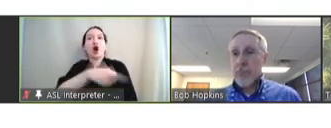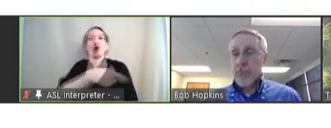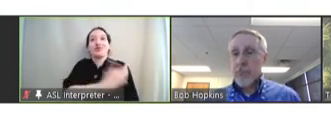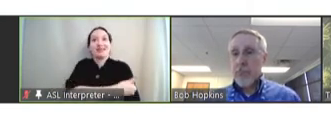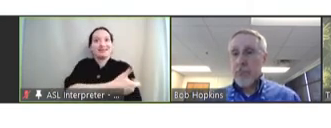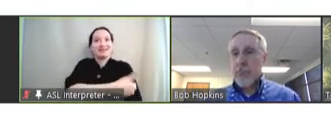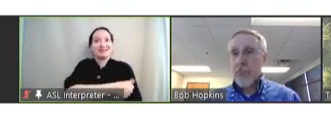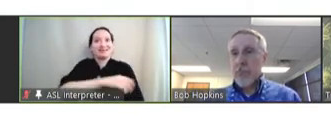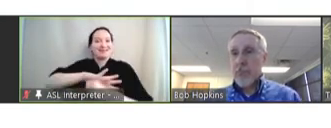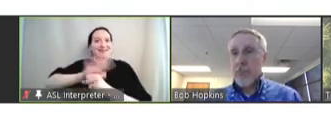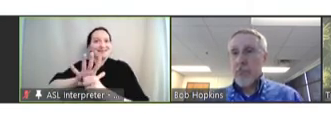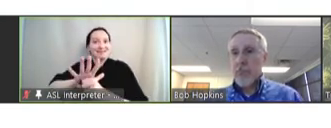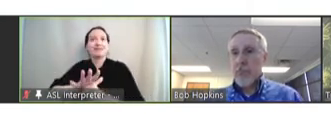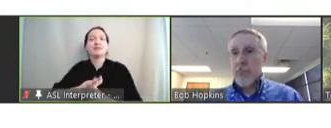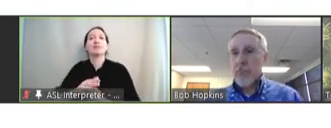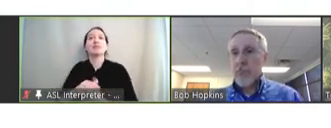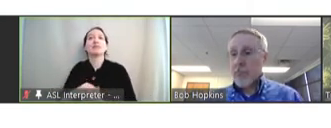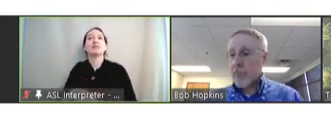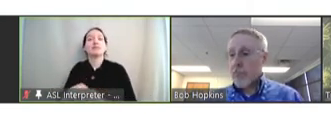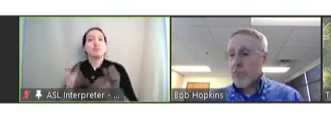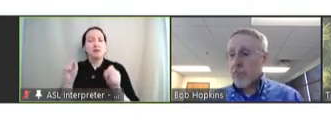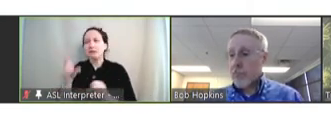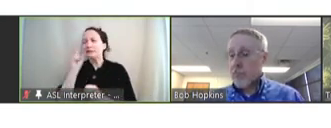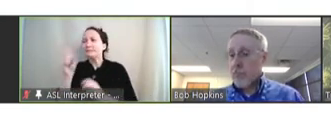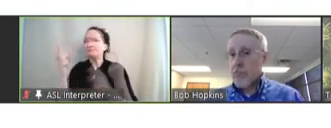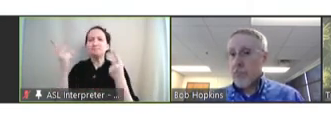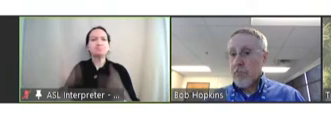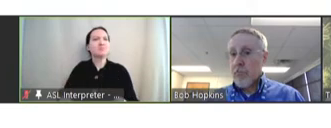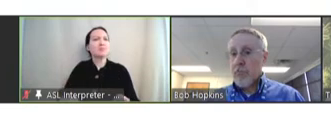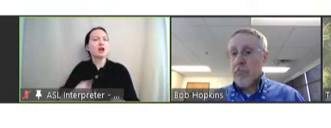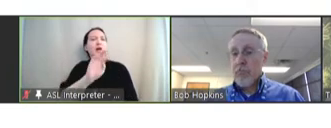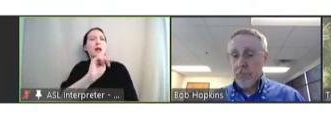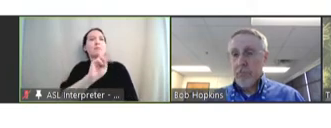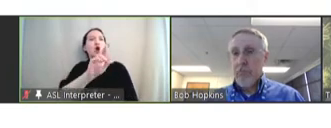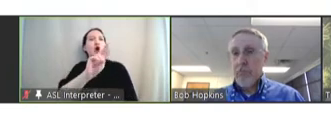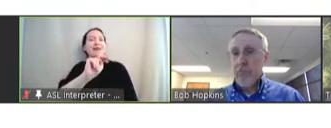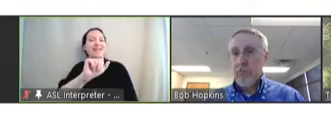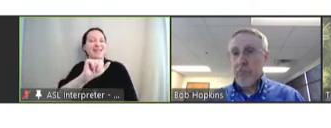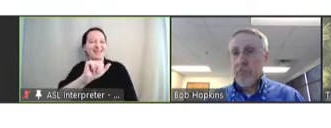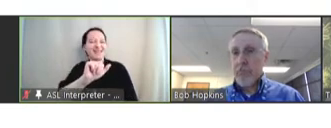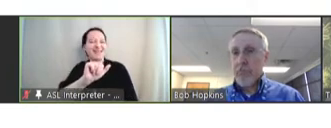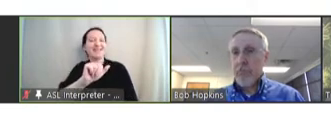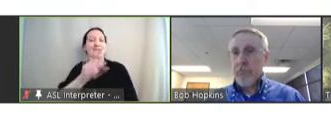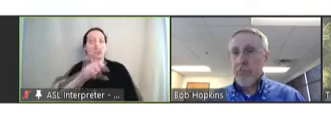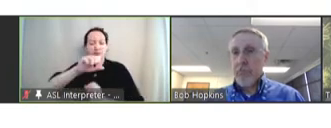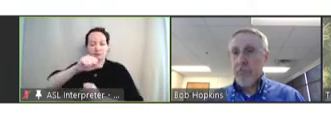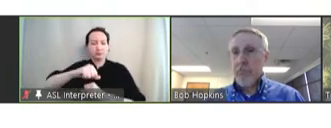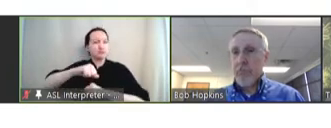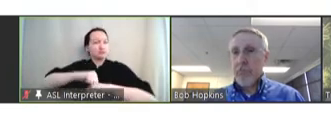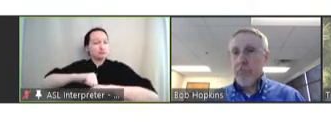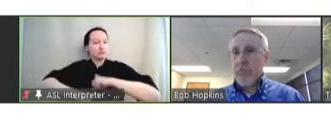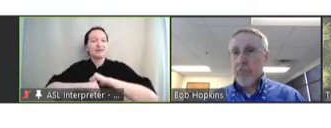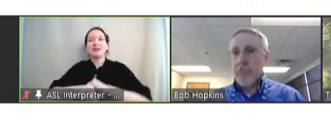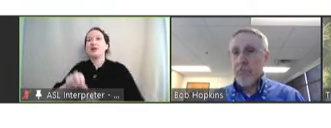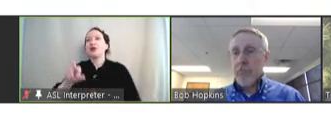The ability to see what's happened with mRNA platform, the recombinant viral vectors,